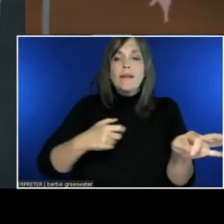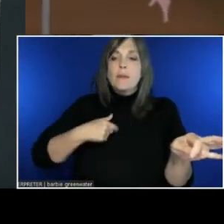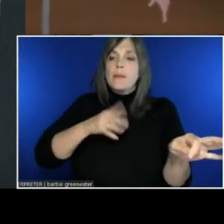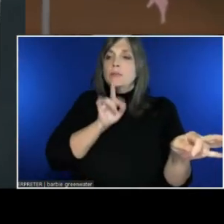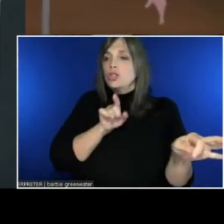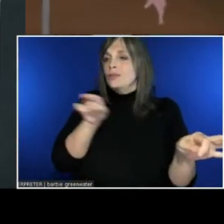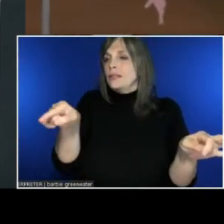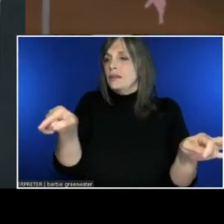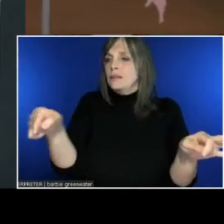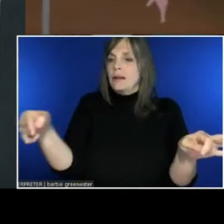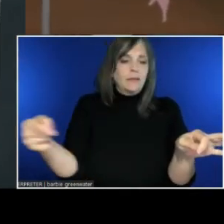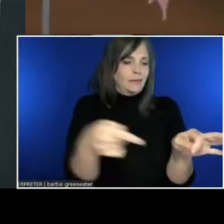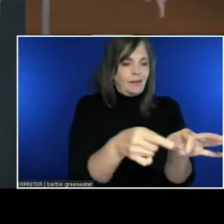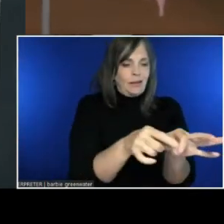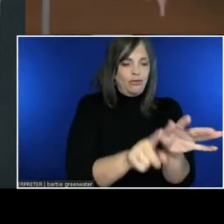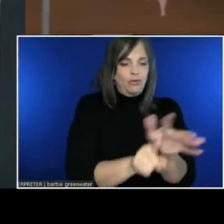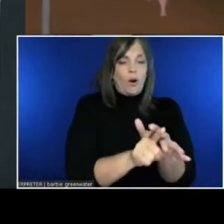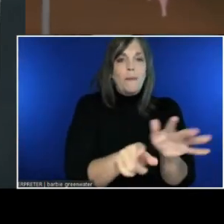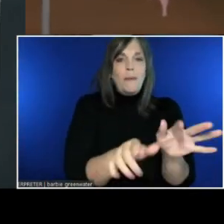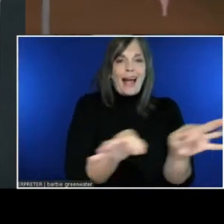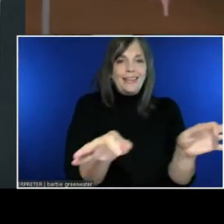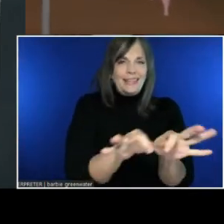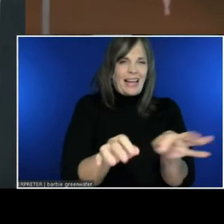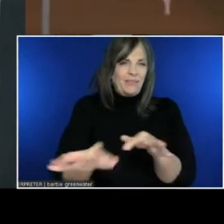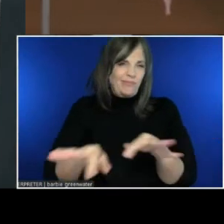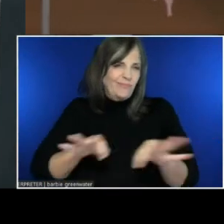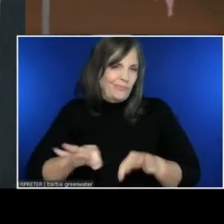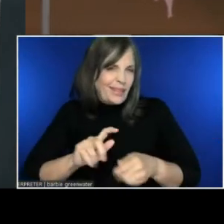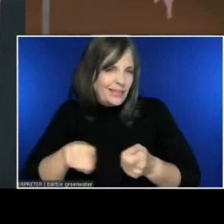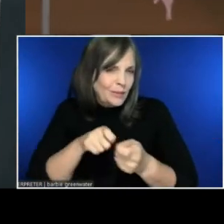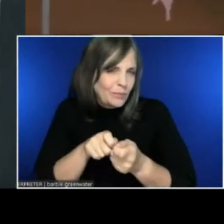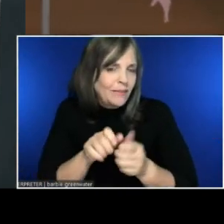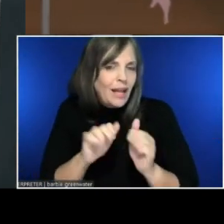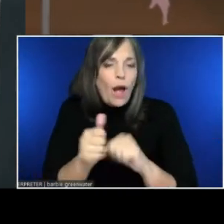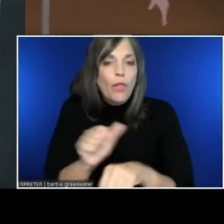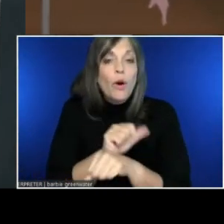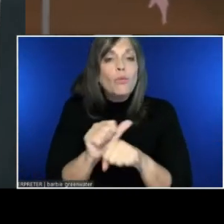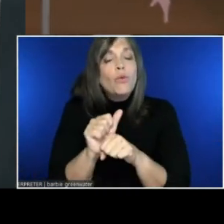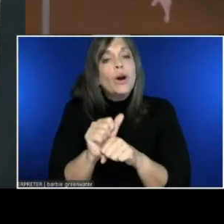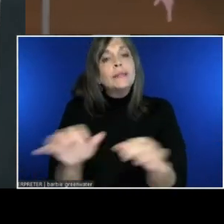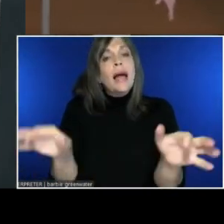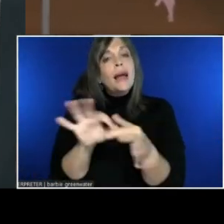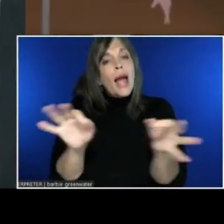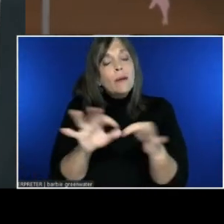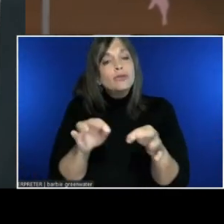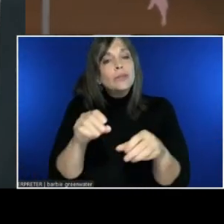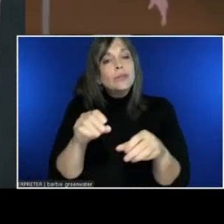And we'll talk about how specifically that works. Captions in AltSpace can be enabled in select events.